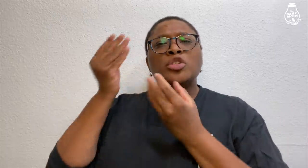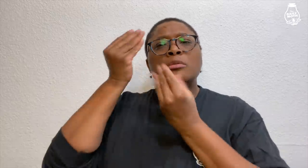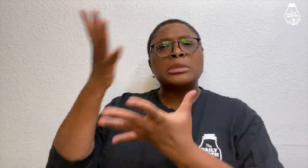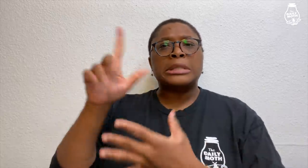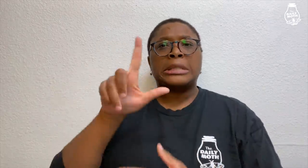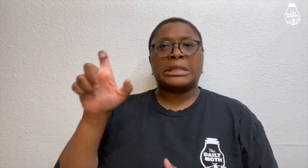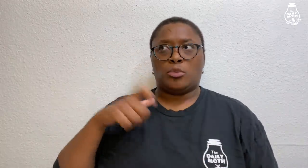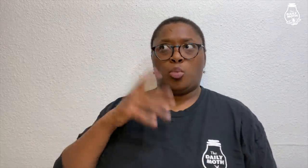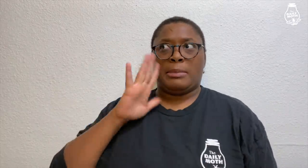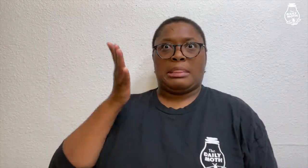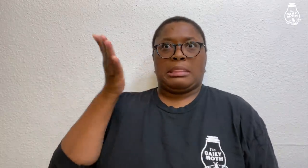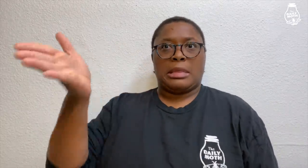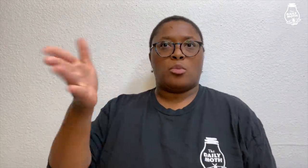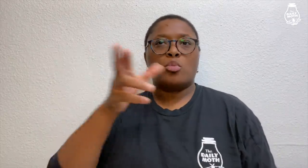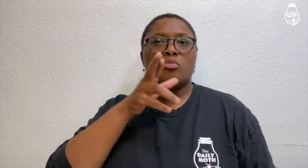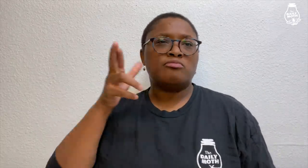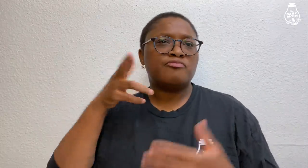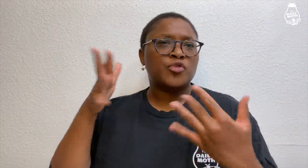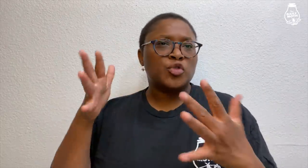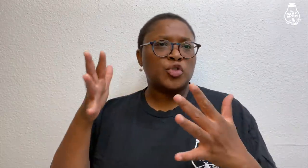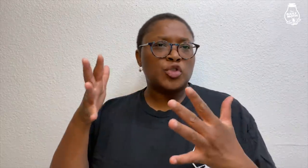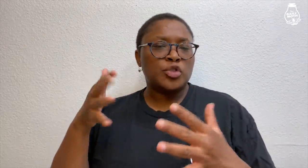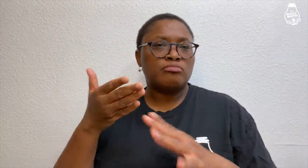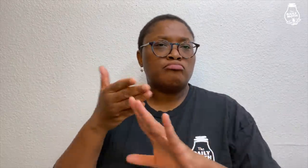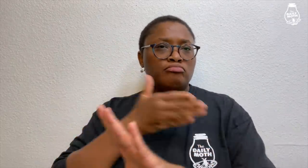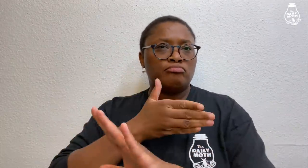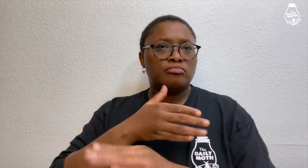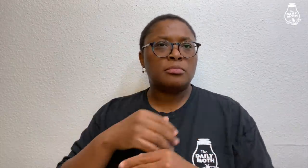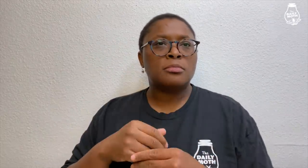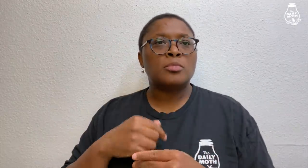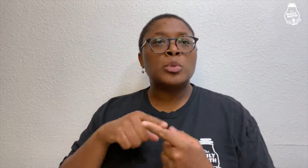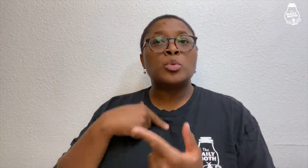He had already told Lee that he would be there at the ranch.